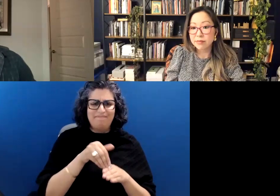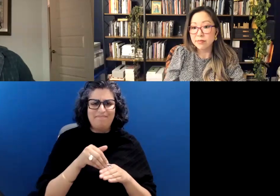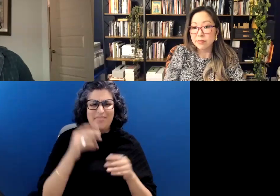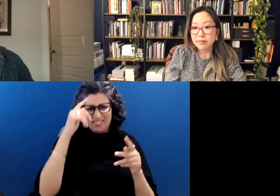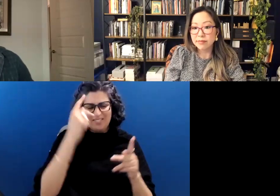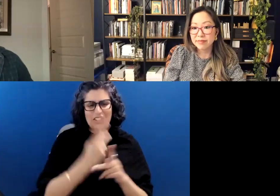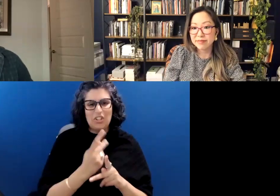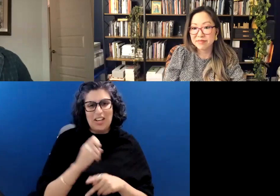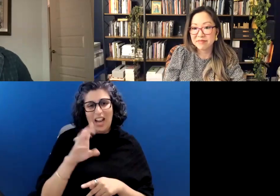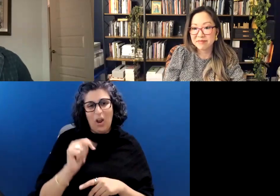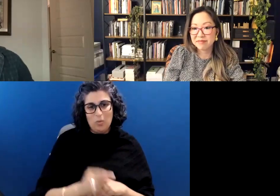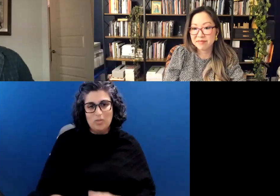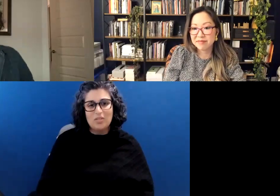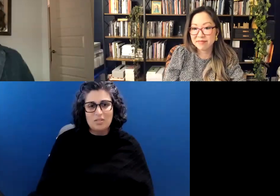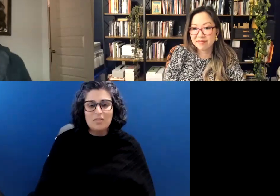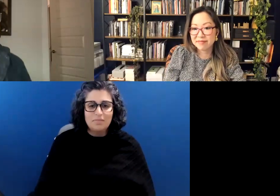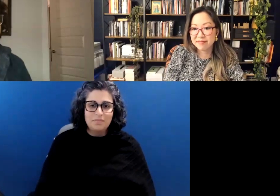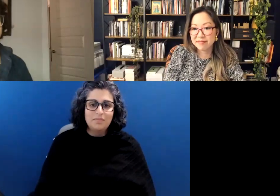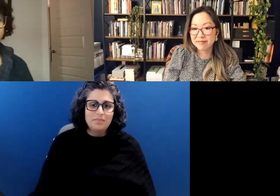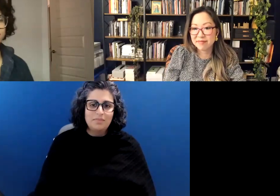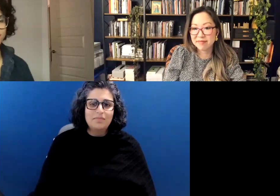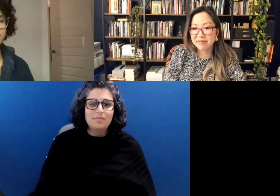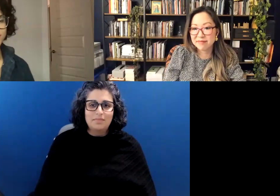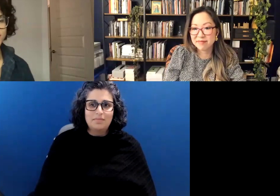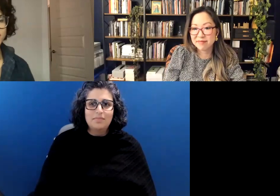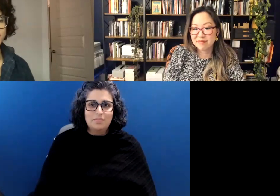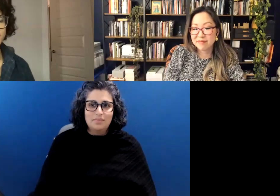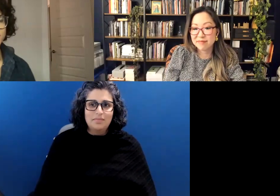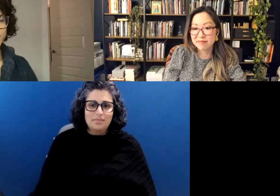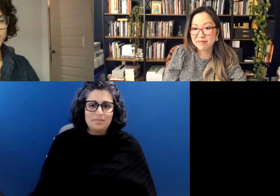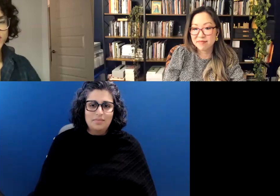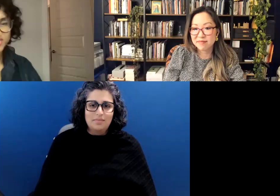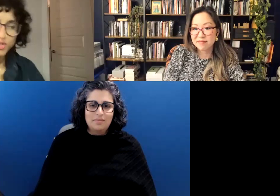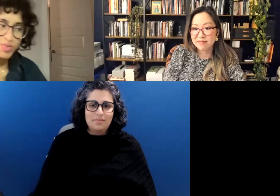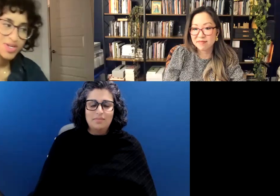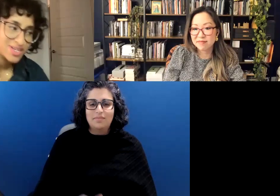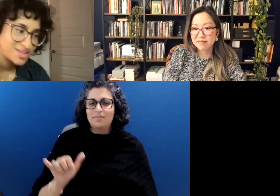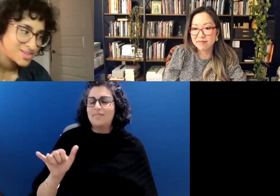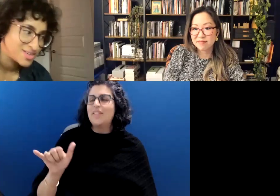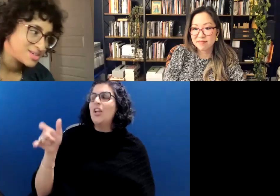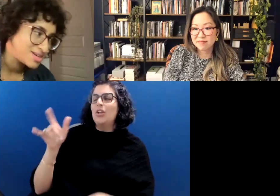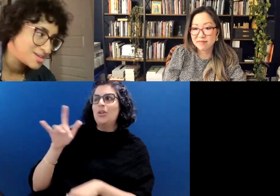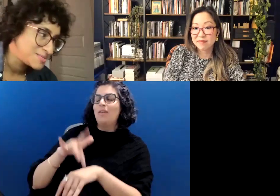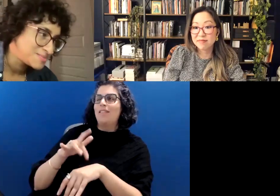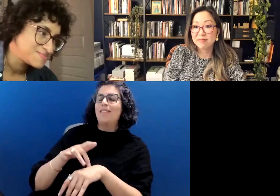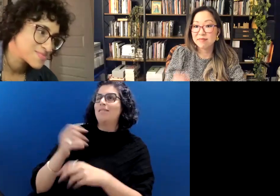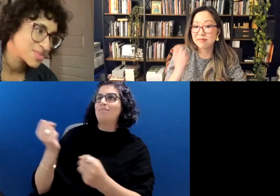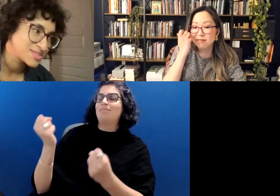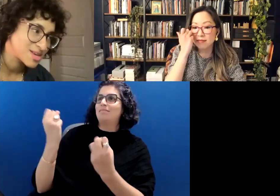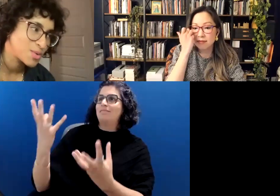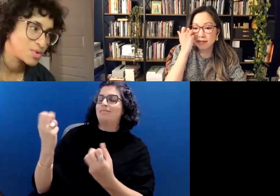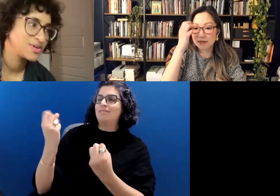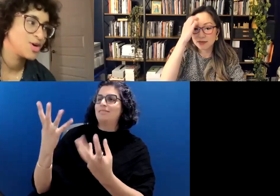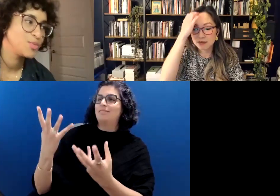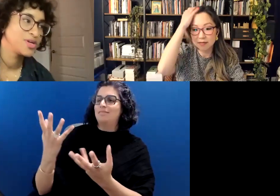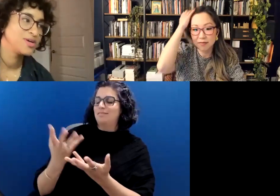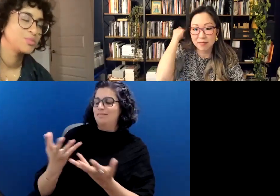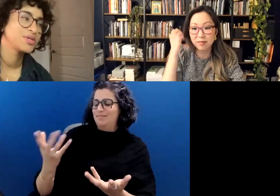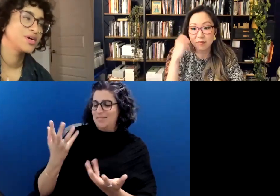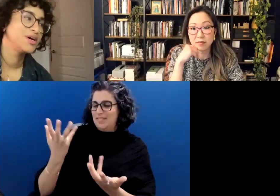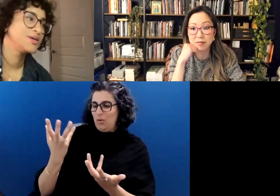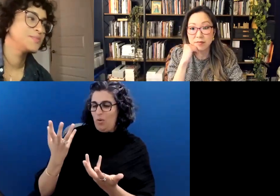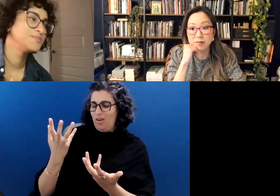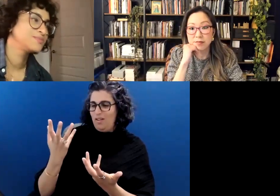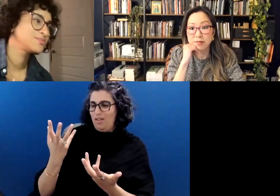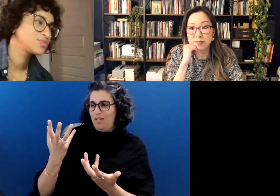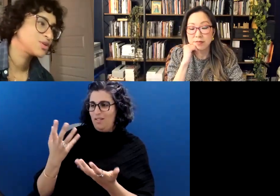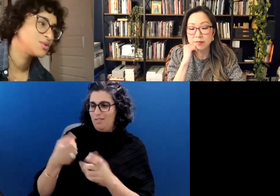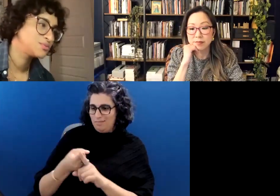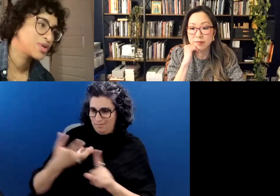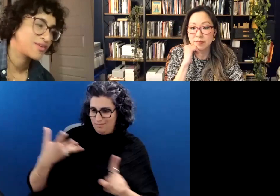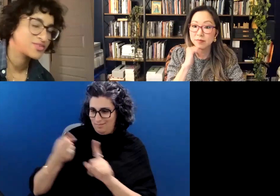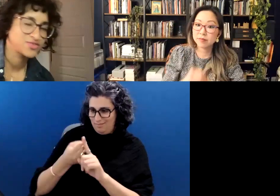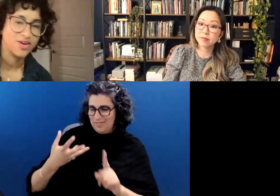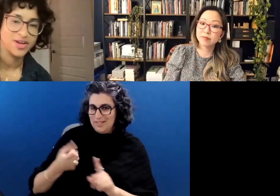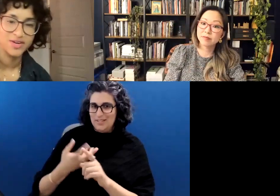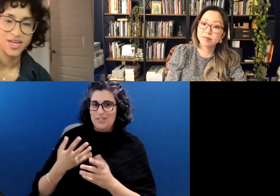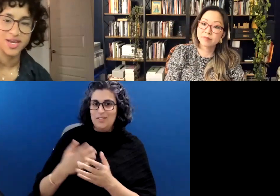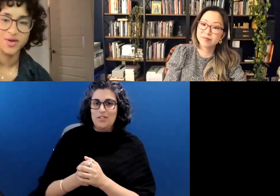You touched on so many things that I wanna open up. So we have to figure out how to hang